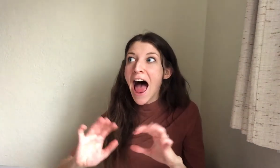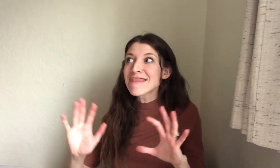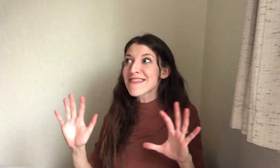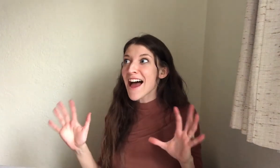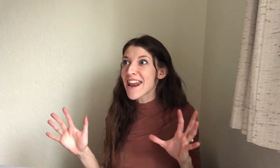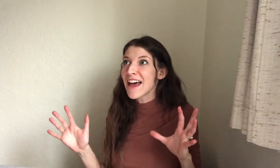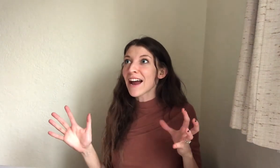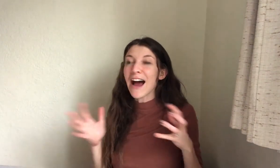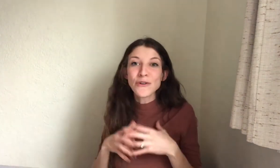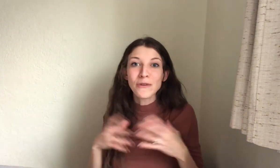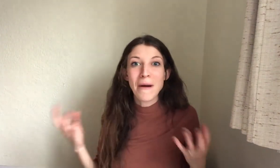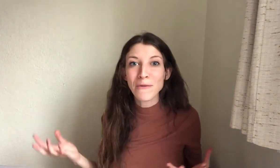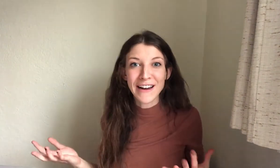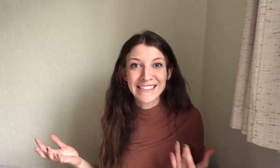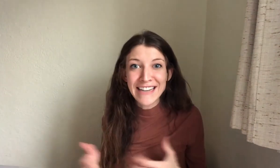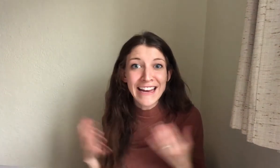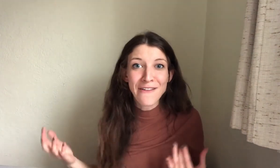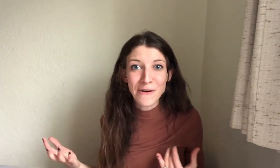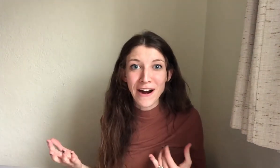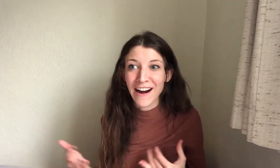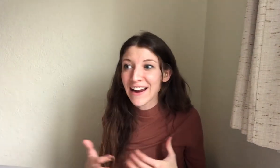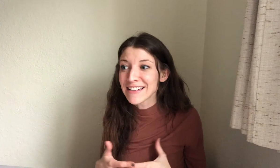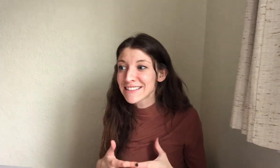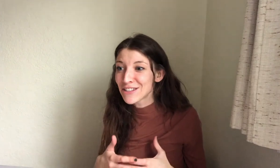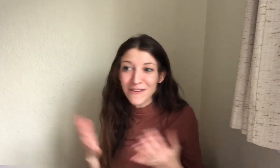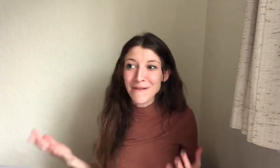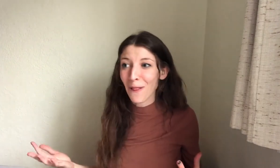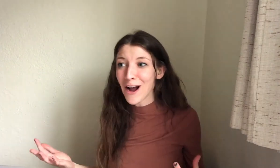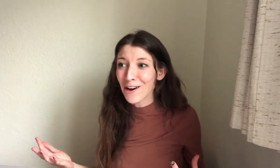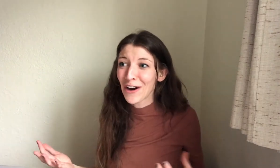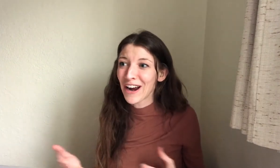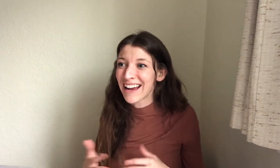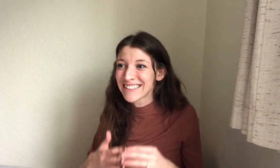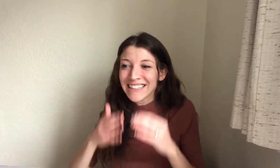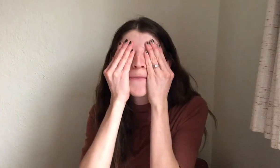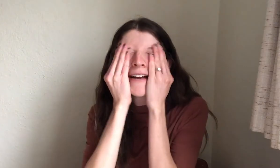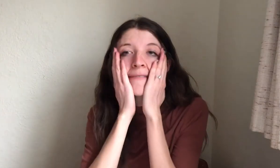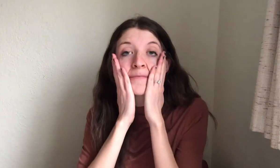and then I'd have to remember to take it everywhere and shove it in my locker and, oh man,